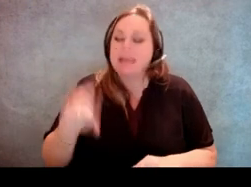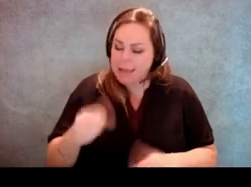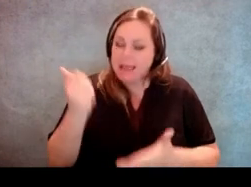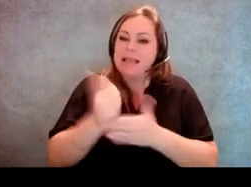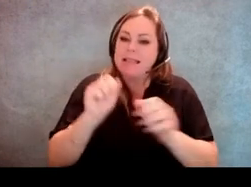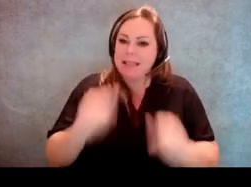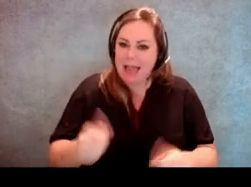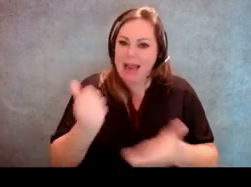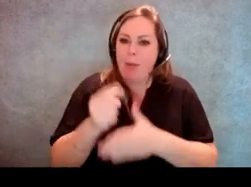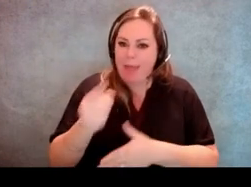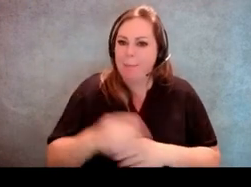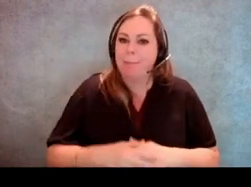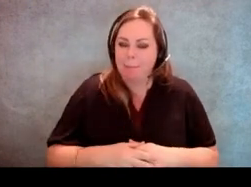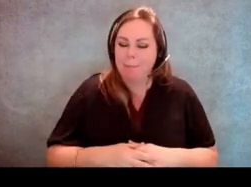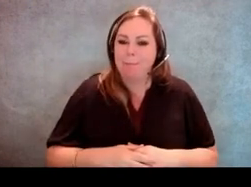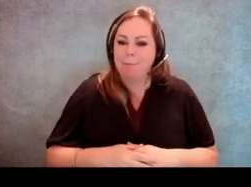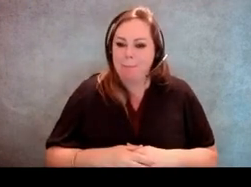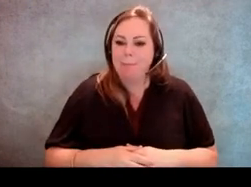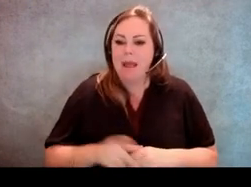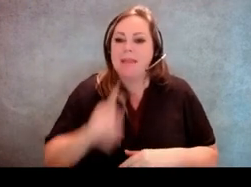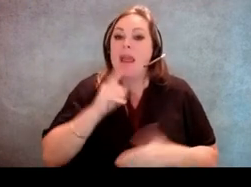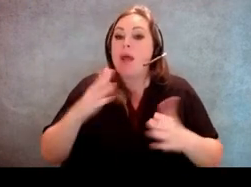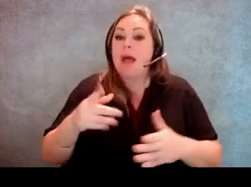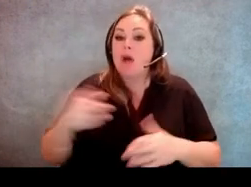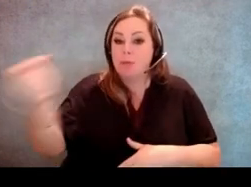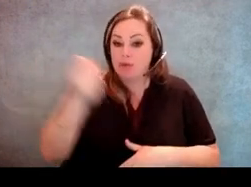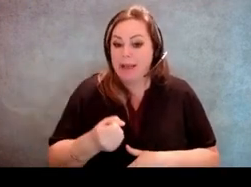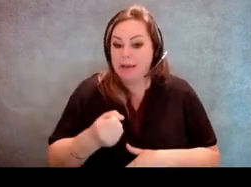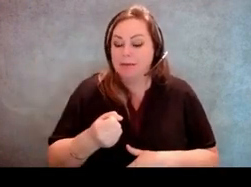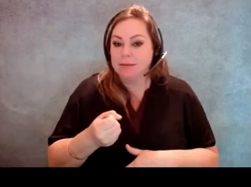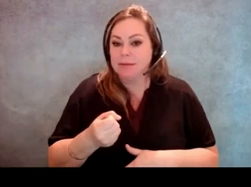and they are allowed to bring in a sample ballot